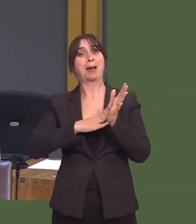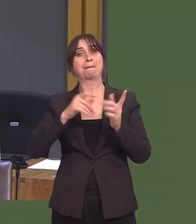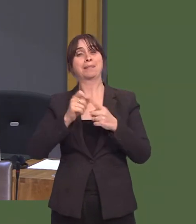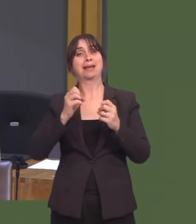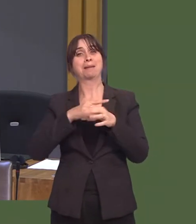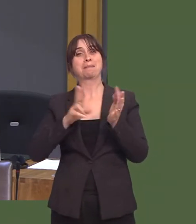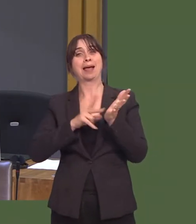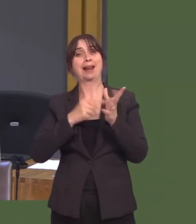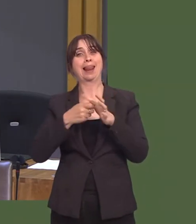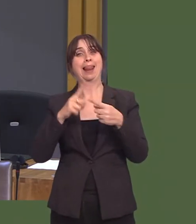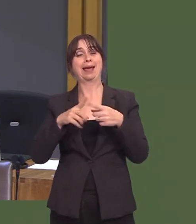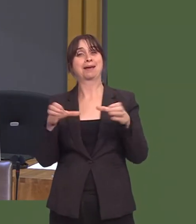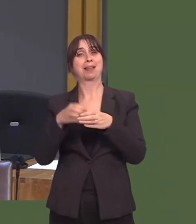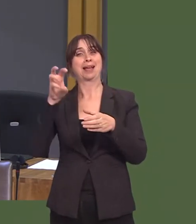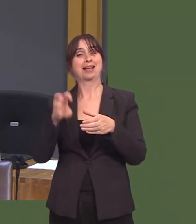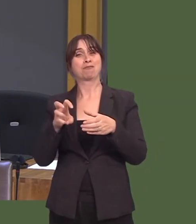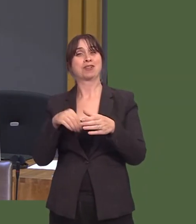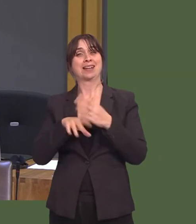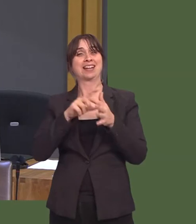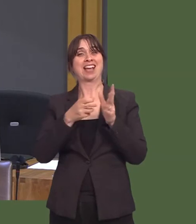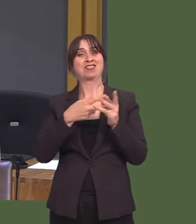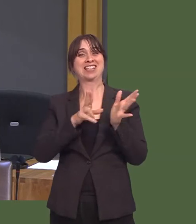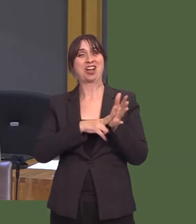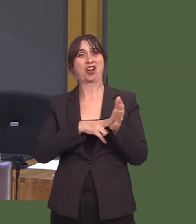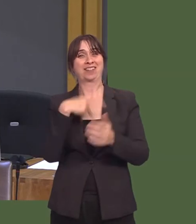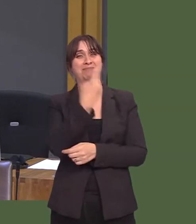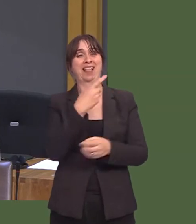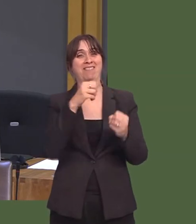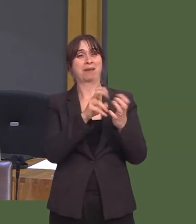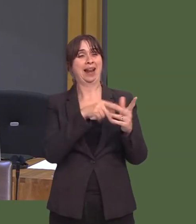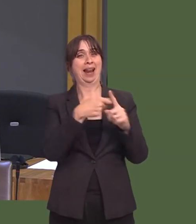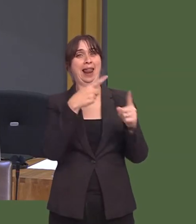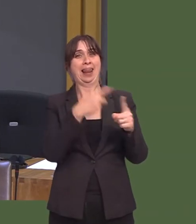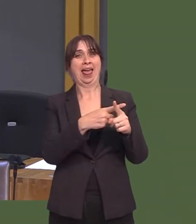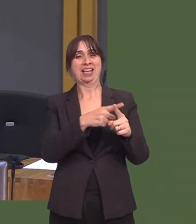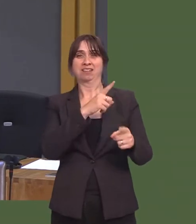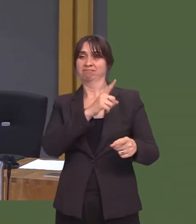Yn sicr, roedd Ben Lake wedi cael lot fawr o ffermwyr ifanc yn ei helpu fe yn ystod ei ymgyrch.